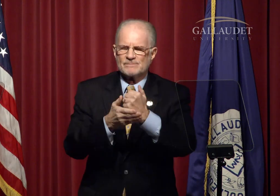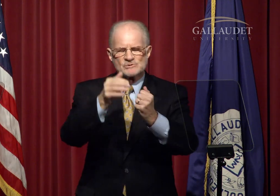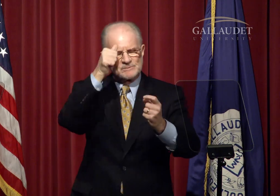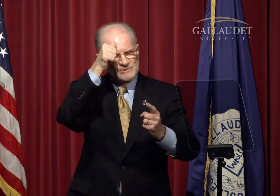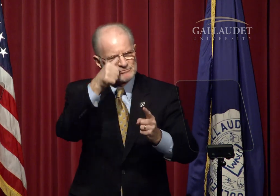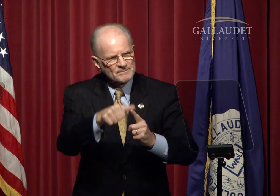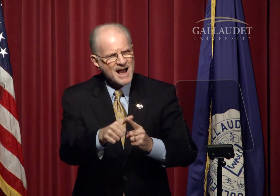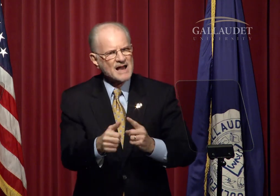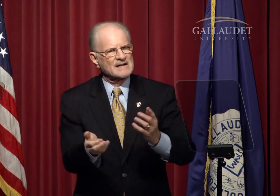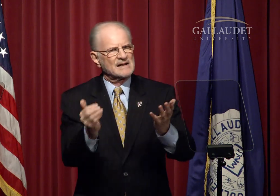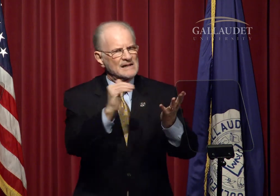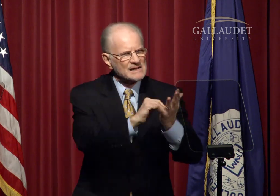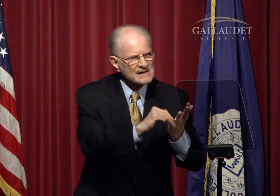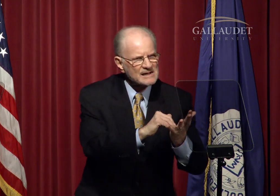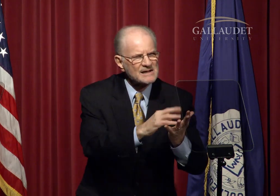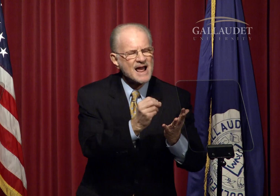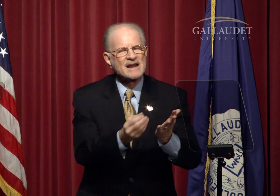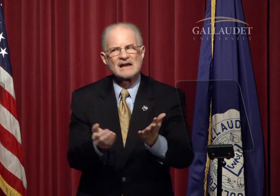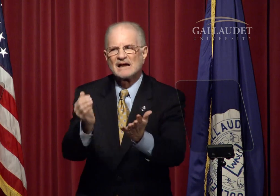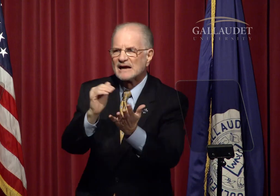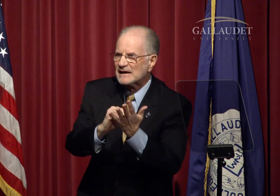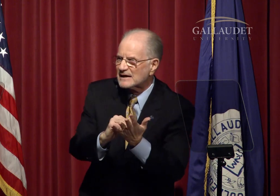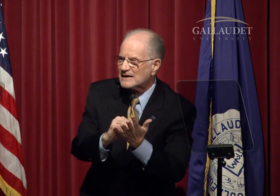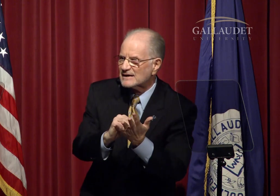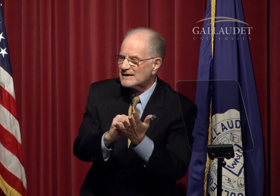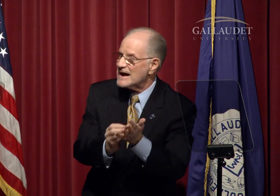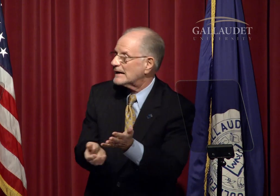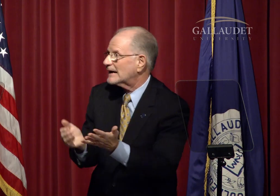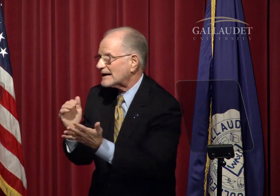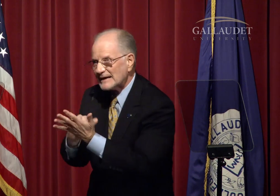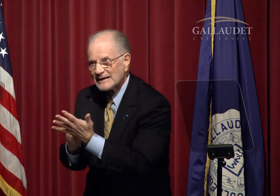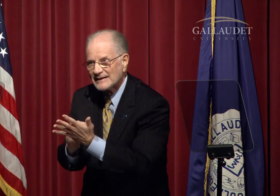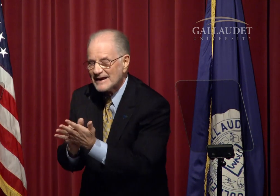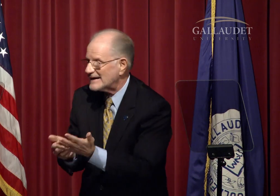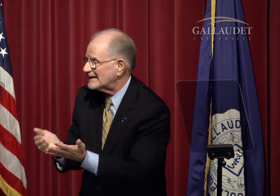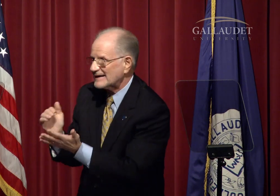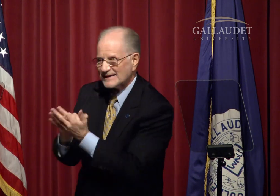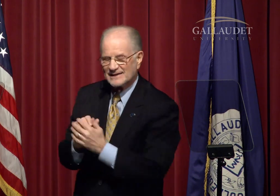but it helps to be reminded again and again.